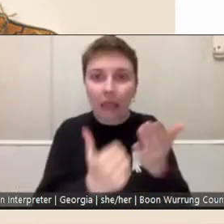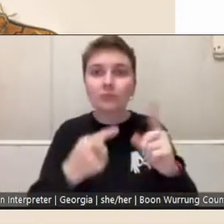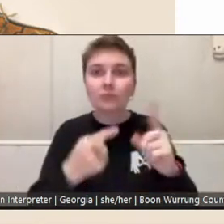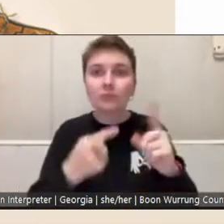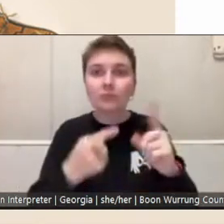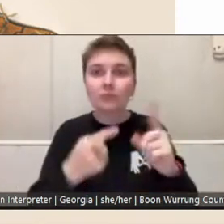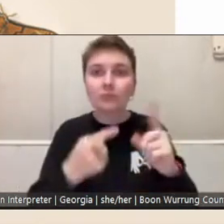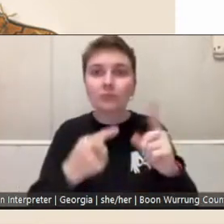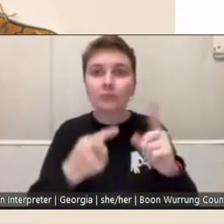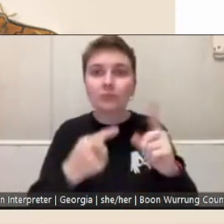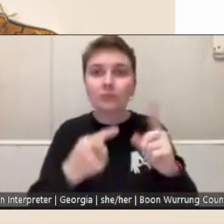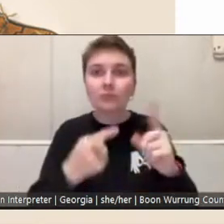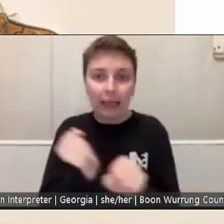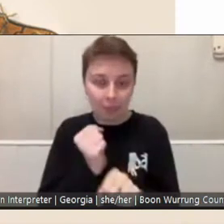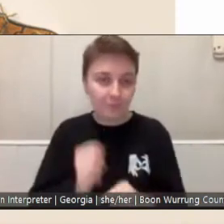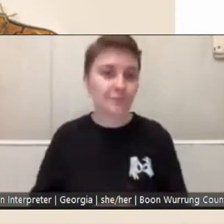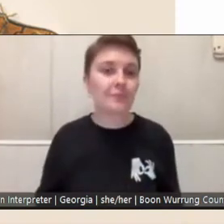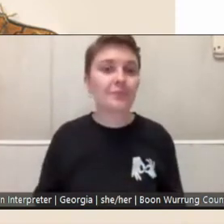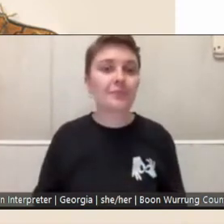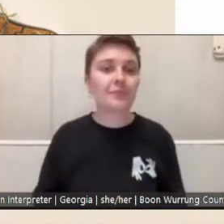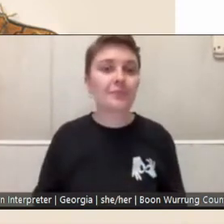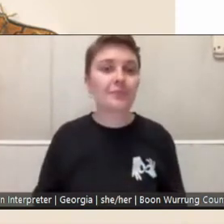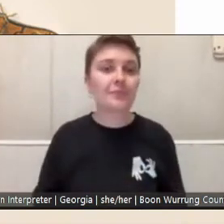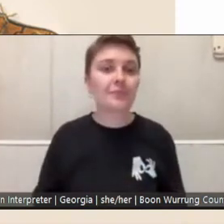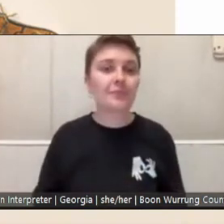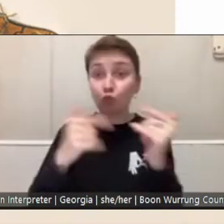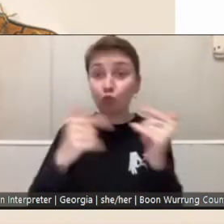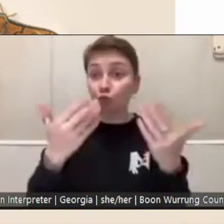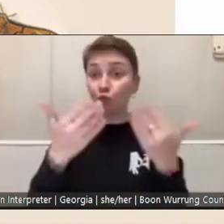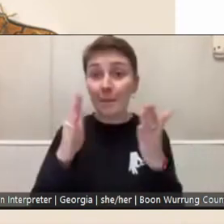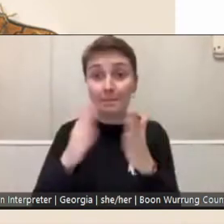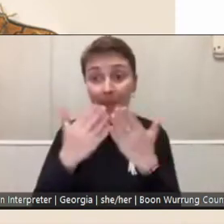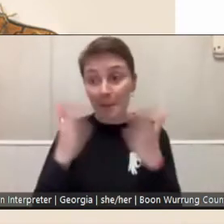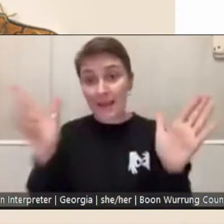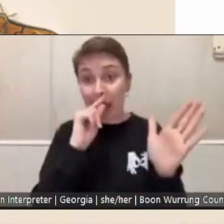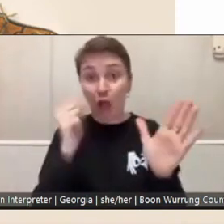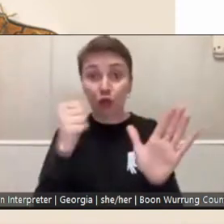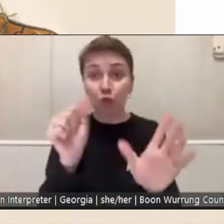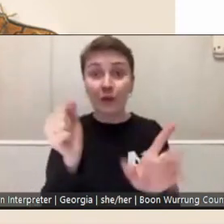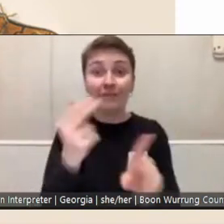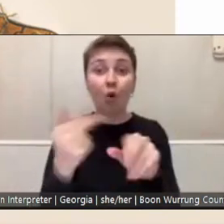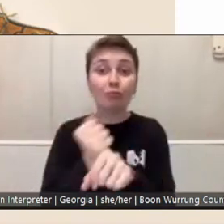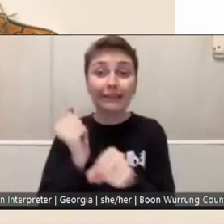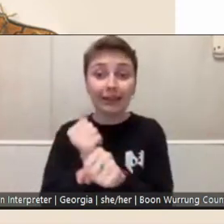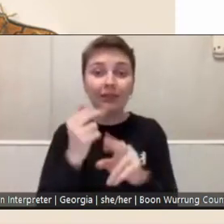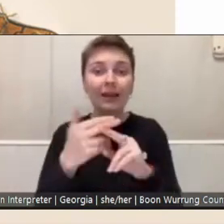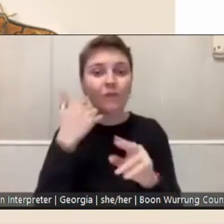The studio is open to the public for creative use through a yearly program of workshops, residencies